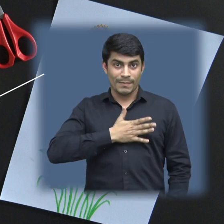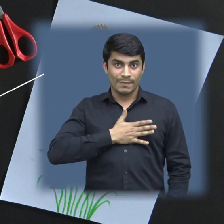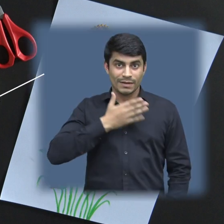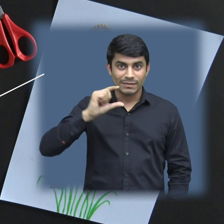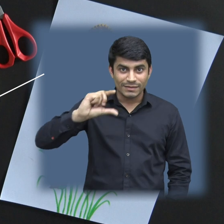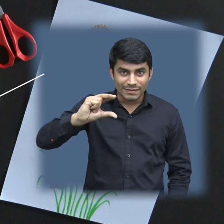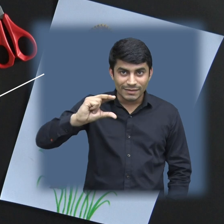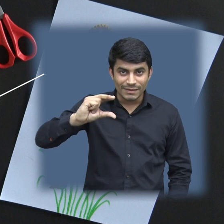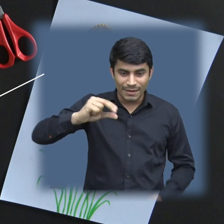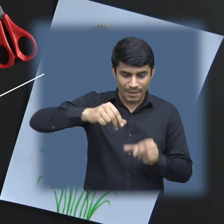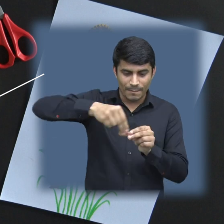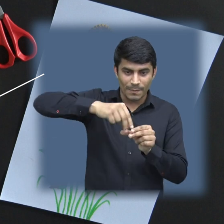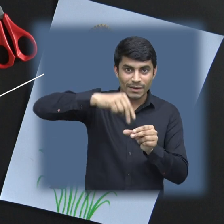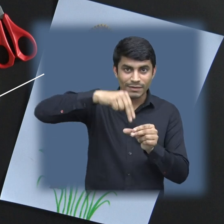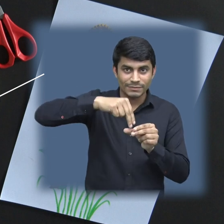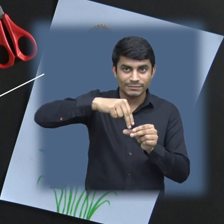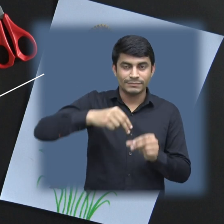and green watercolor.